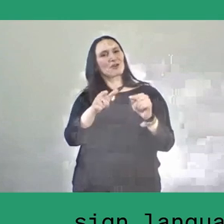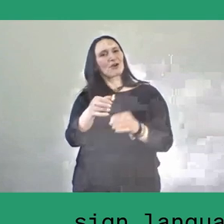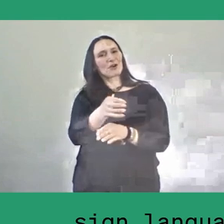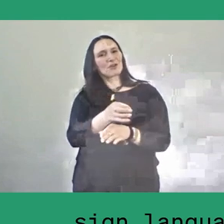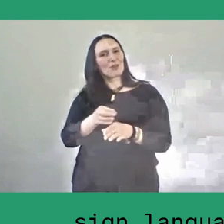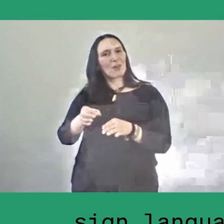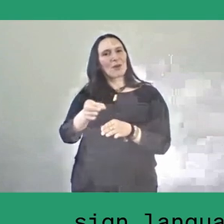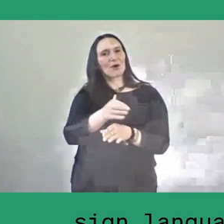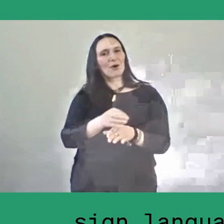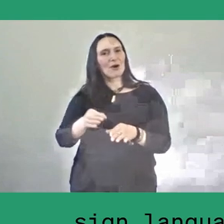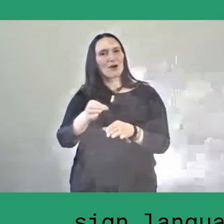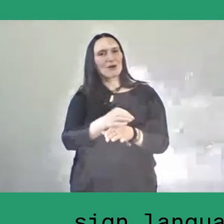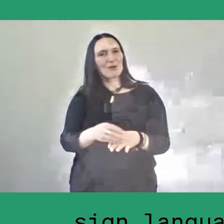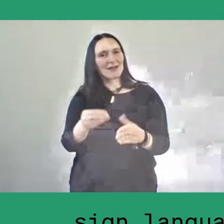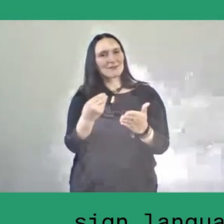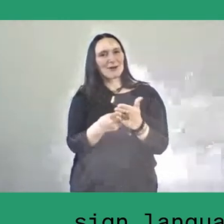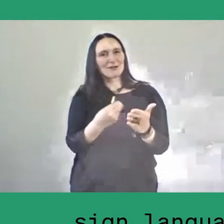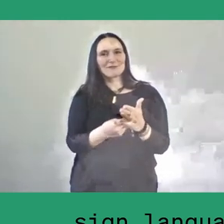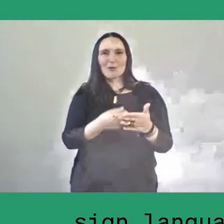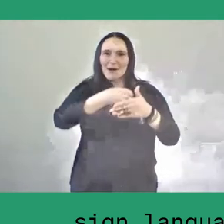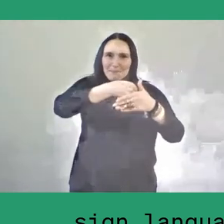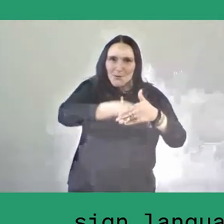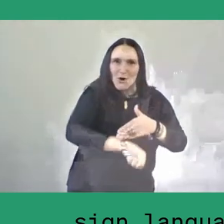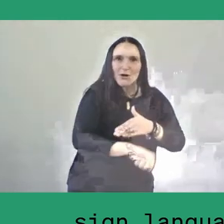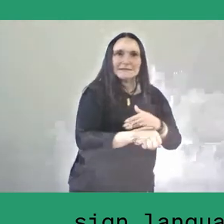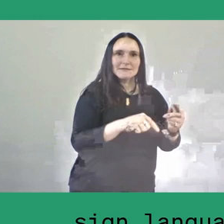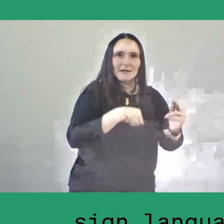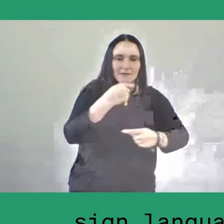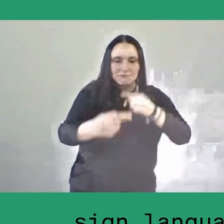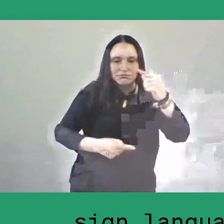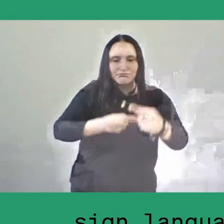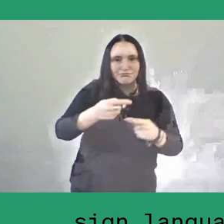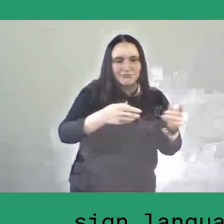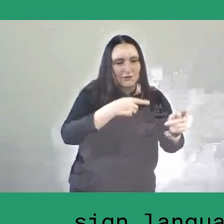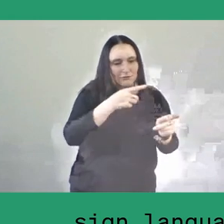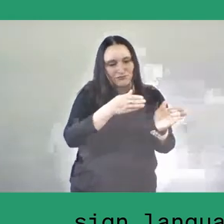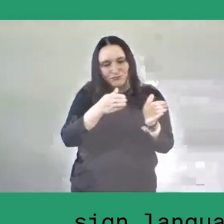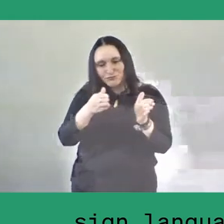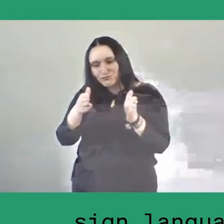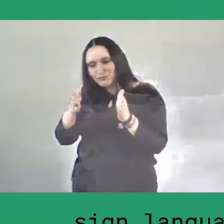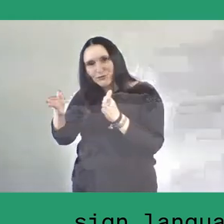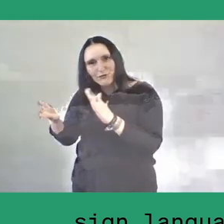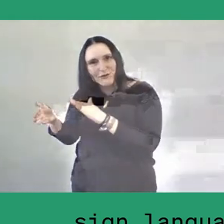from recognising God to behave submissively, it's all like a cycle, like a whole process.